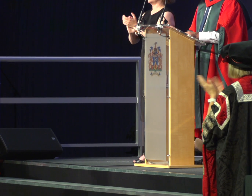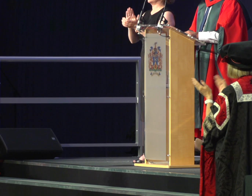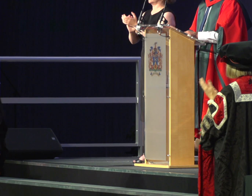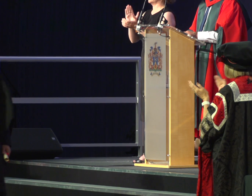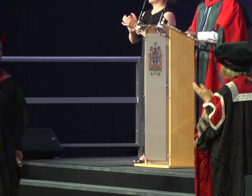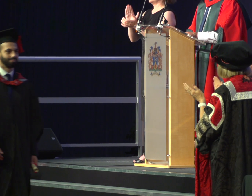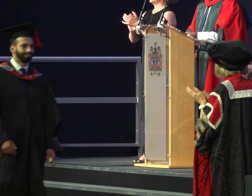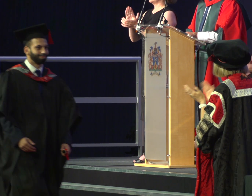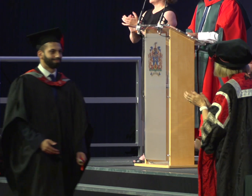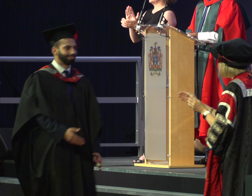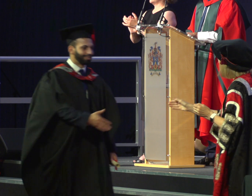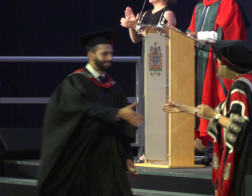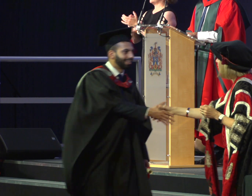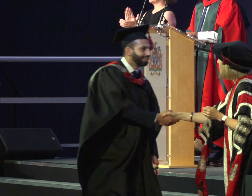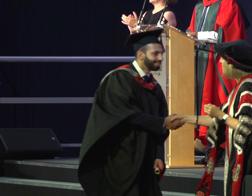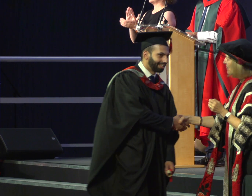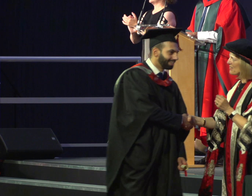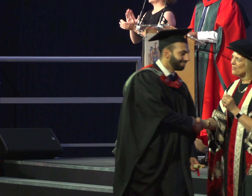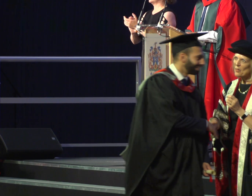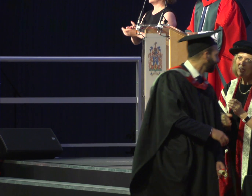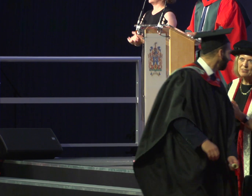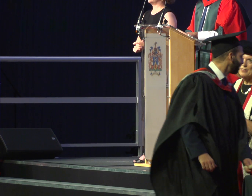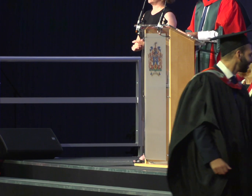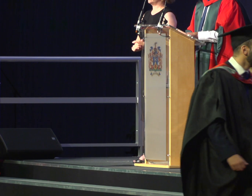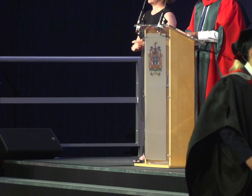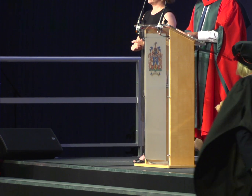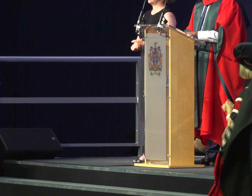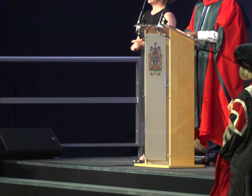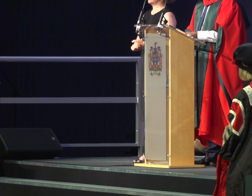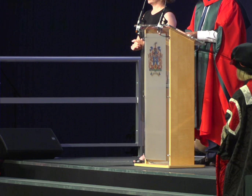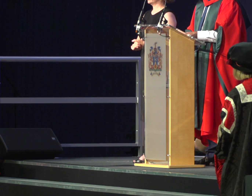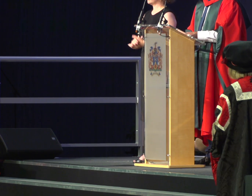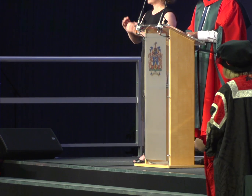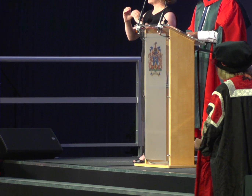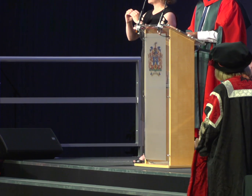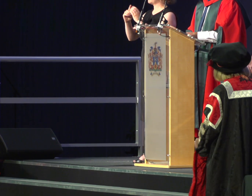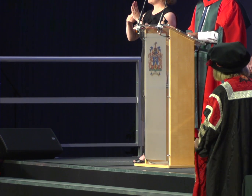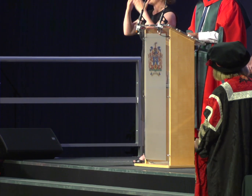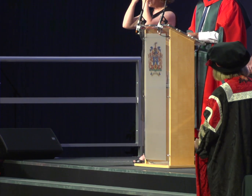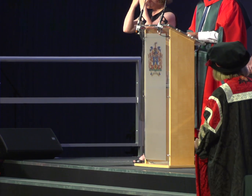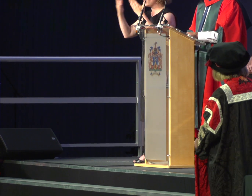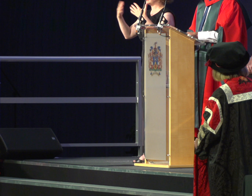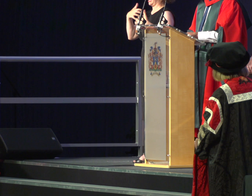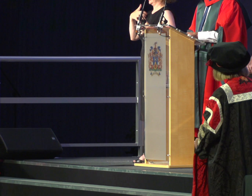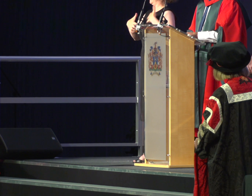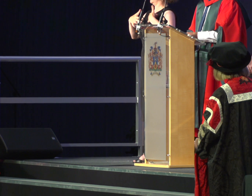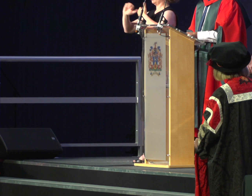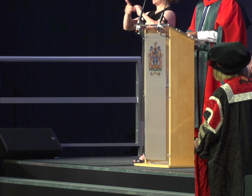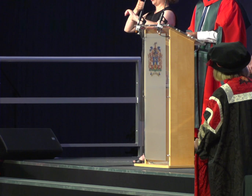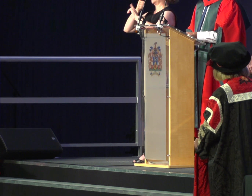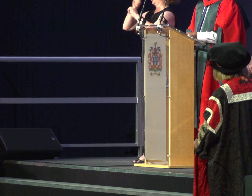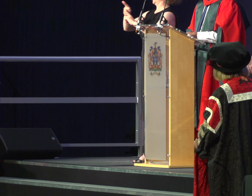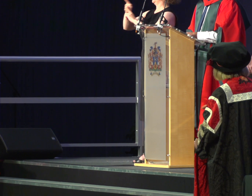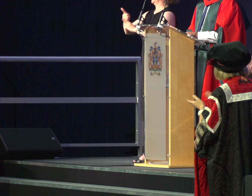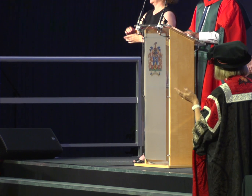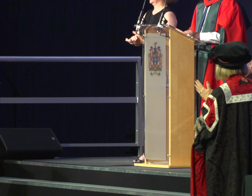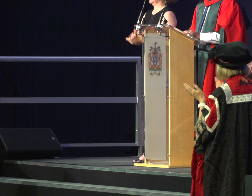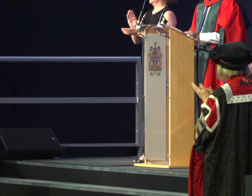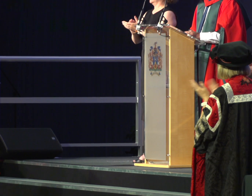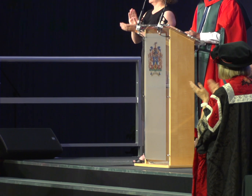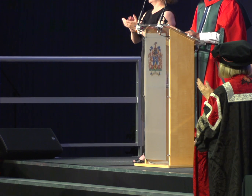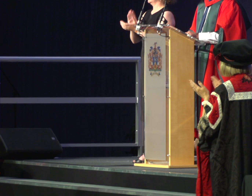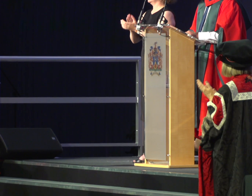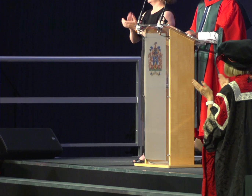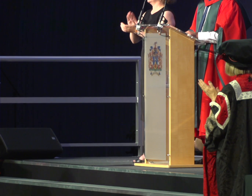Bachelor of Arts with Honours In Adventure Sport Coaching